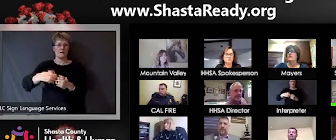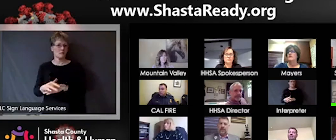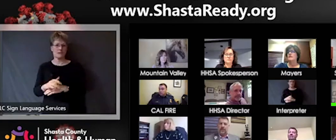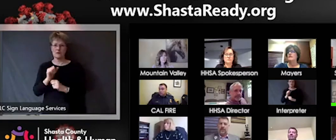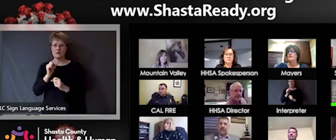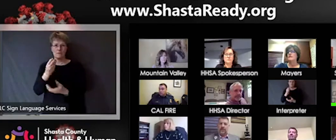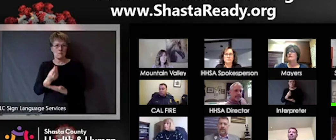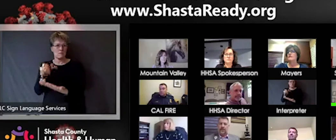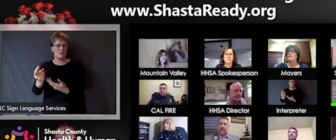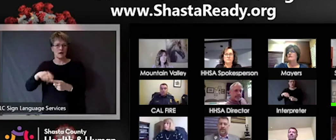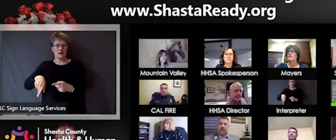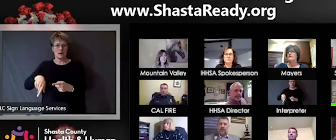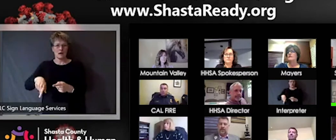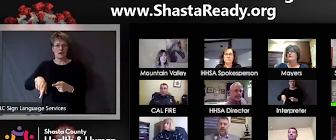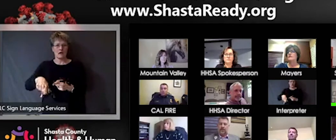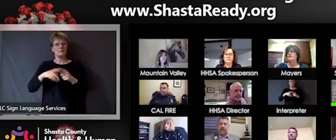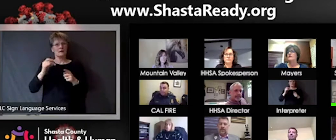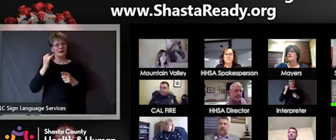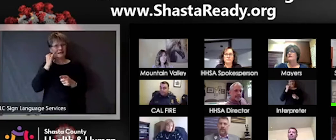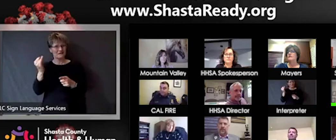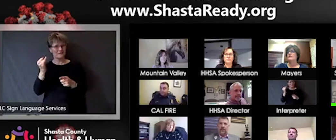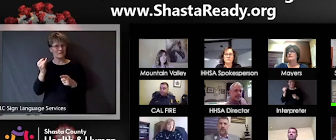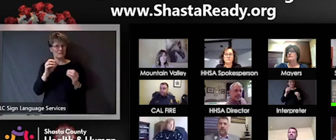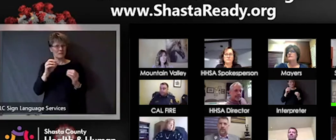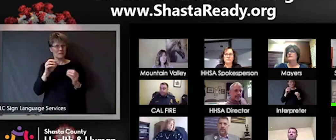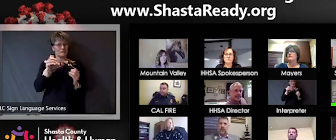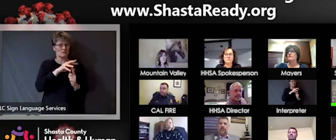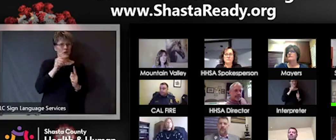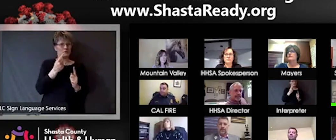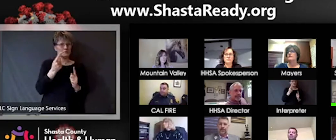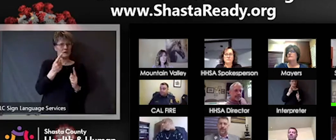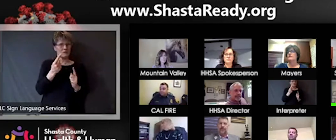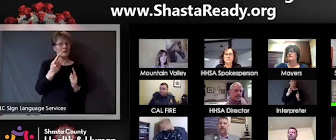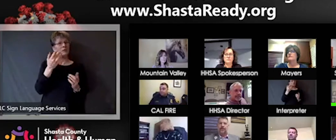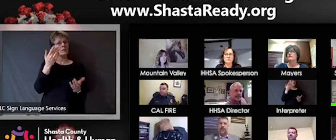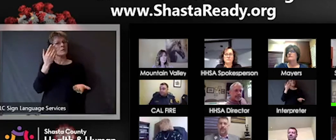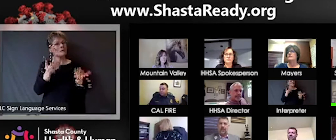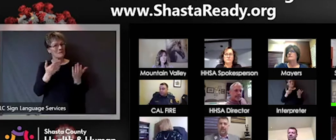exposed to somebody, which is the interesting concept just based on where